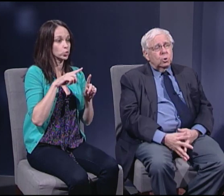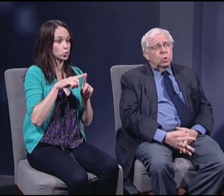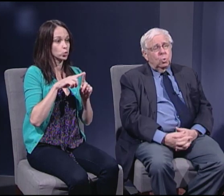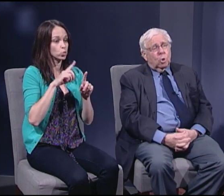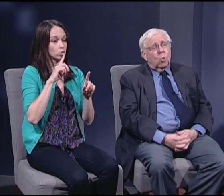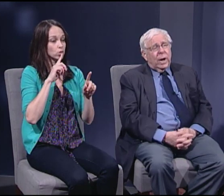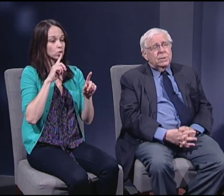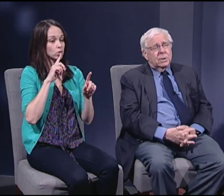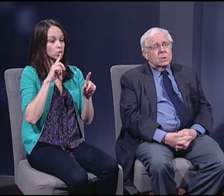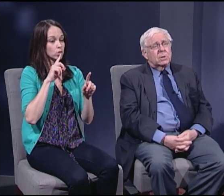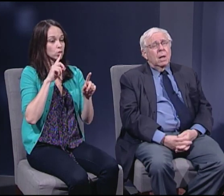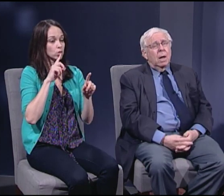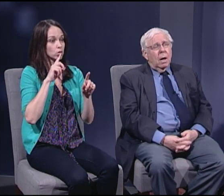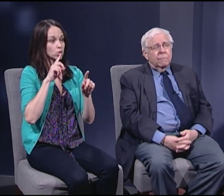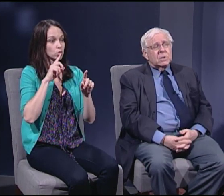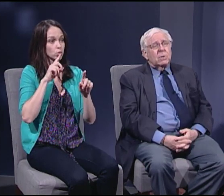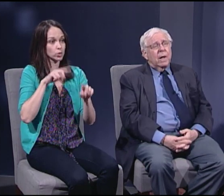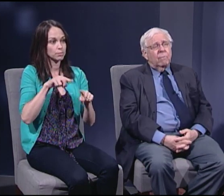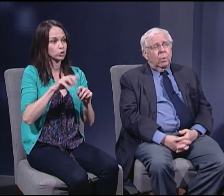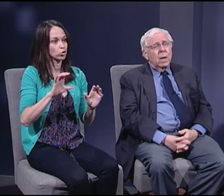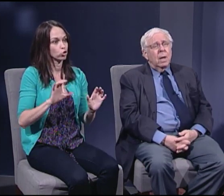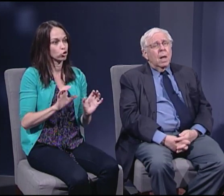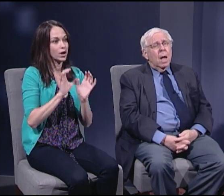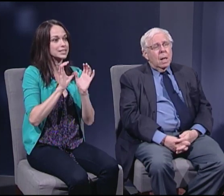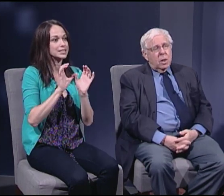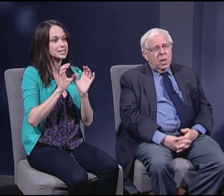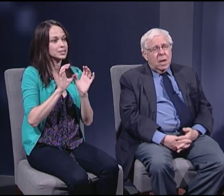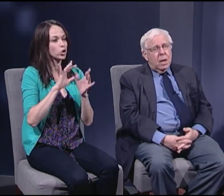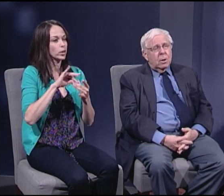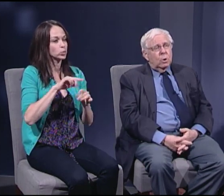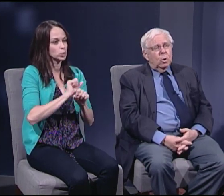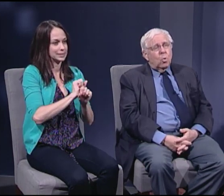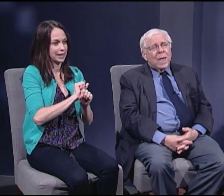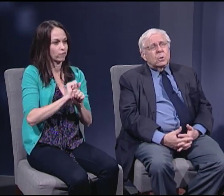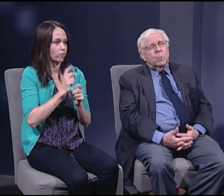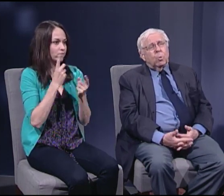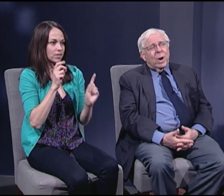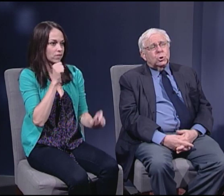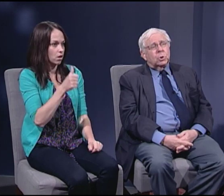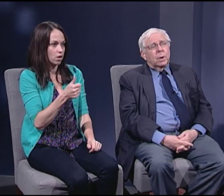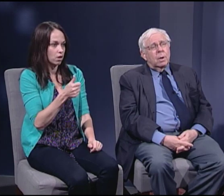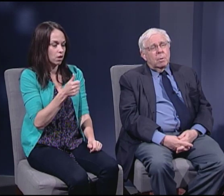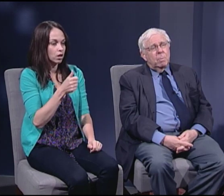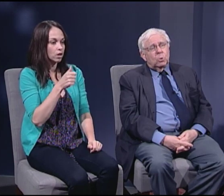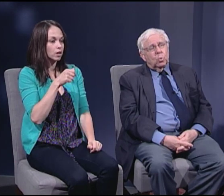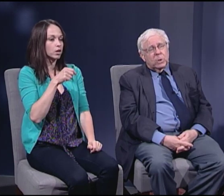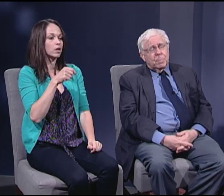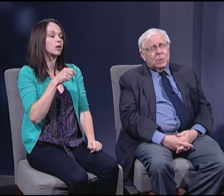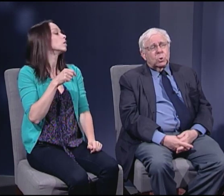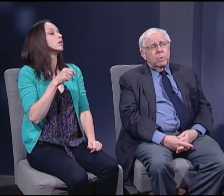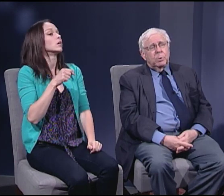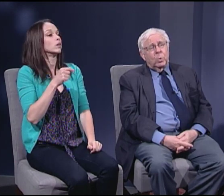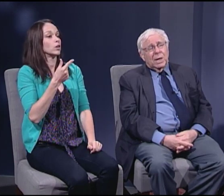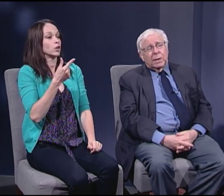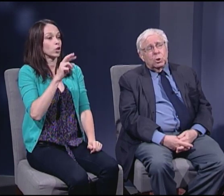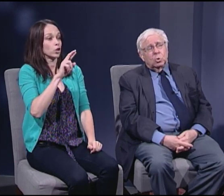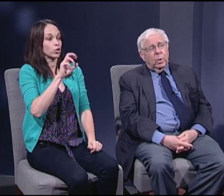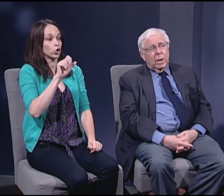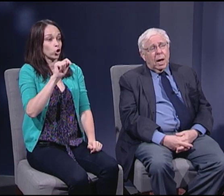to the crisis of slavery. The great depression between-- especially between 1929